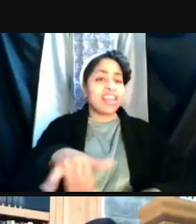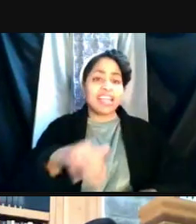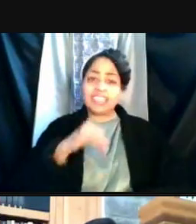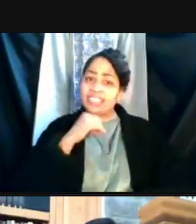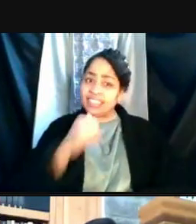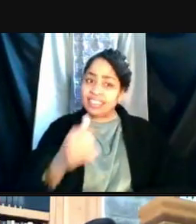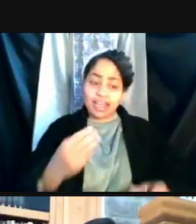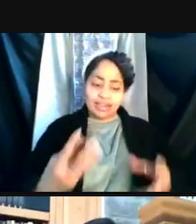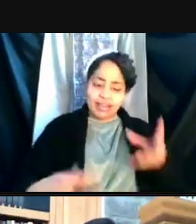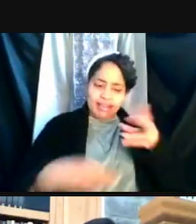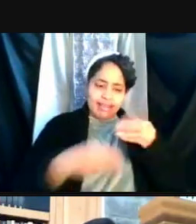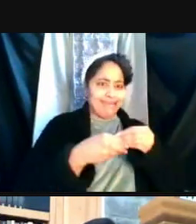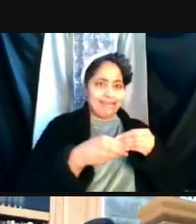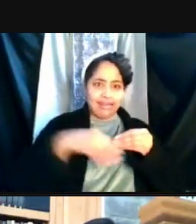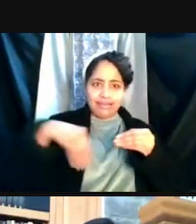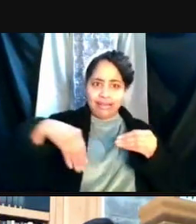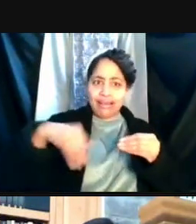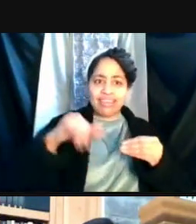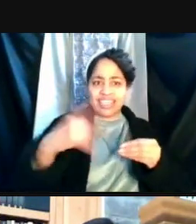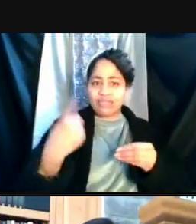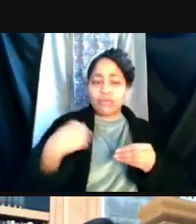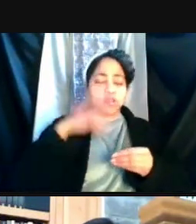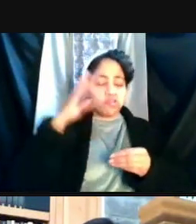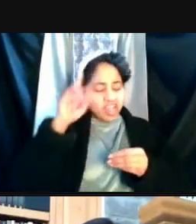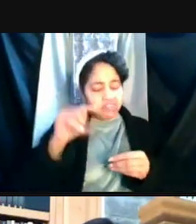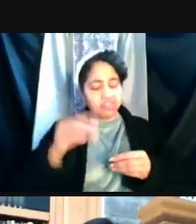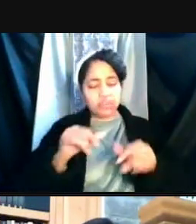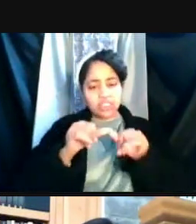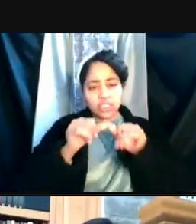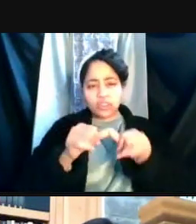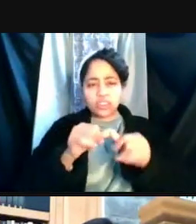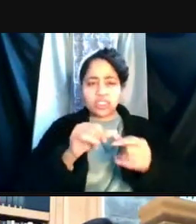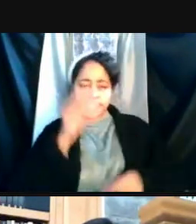and I think this is something that we're gonna have to continually wrestle with is to see